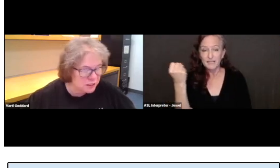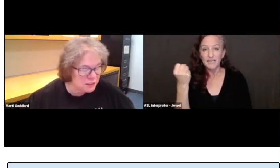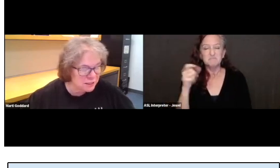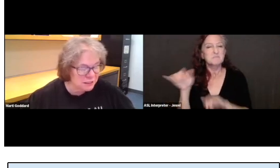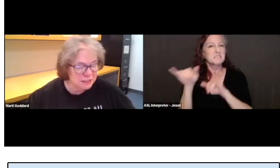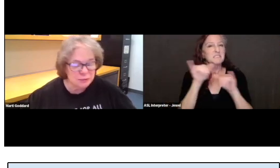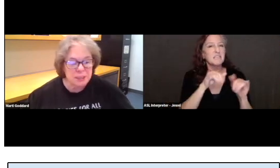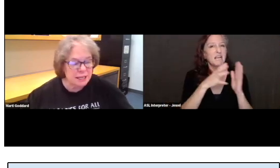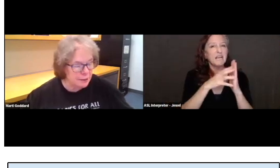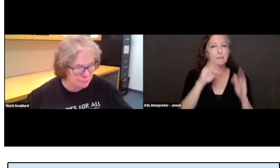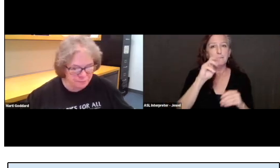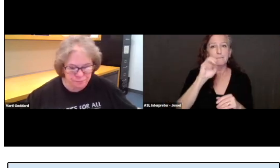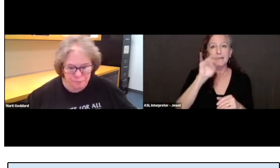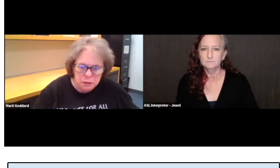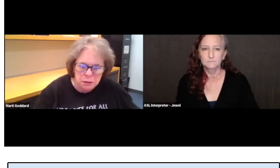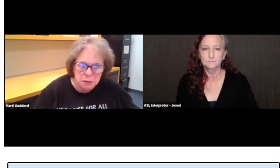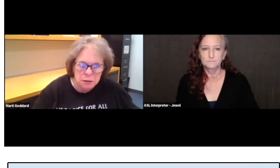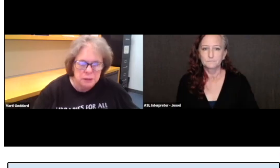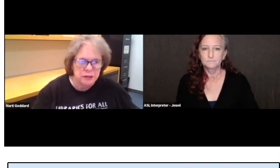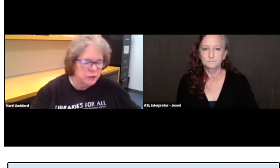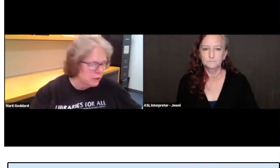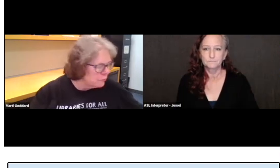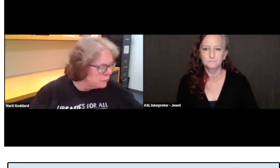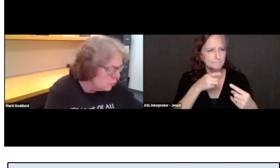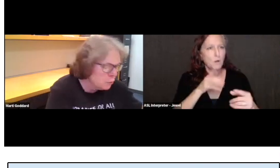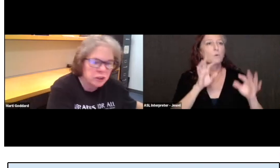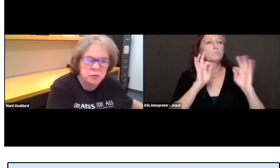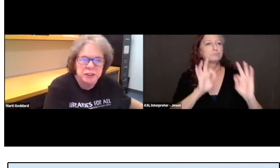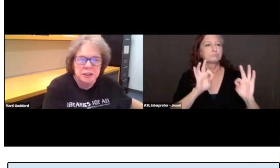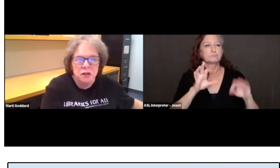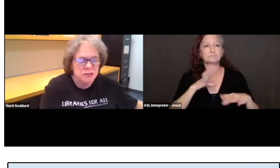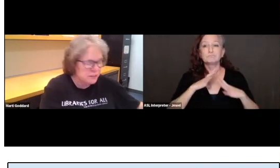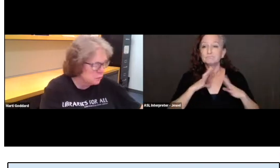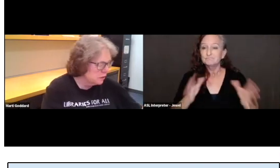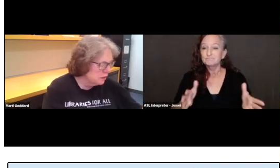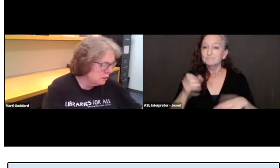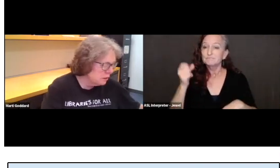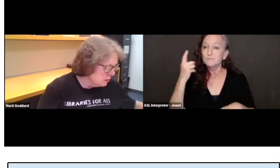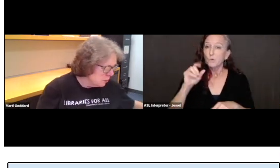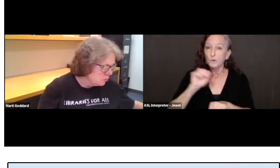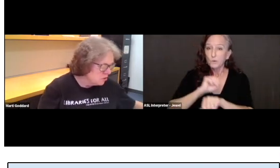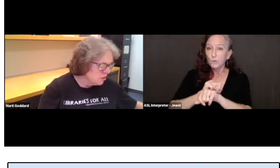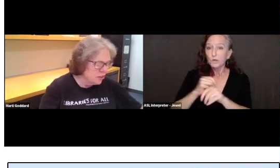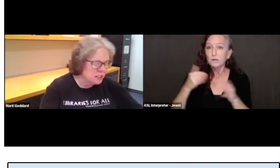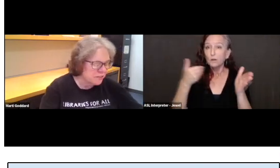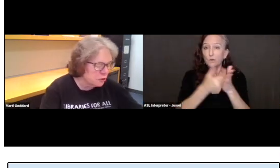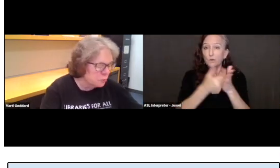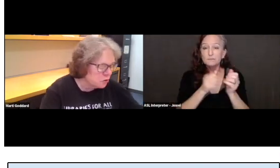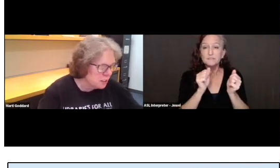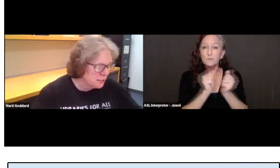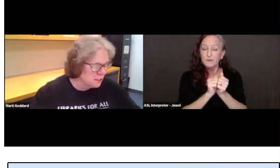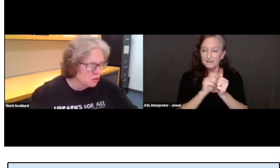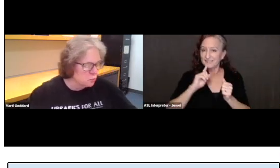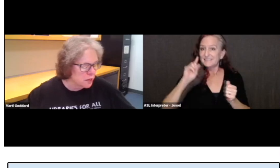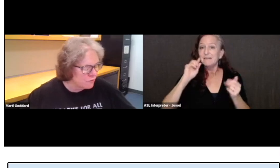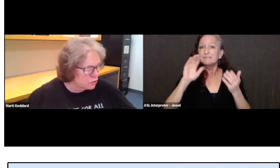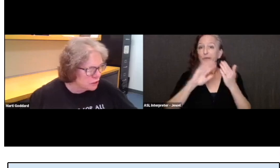until 6 p.m. We worked really closely with members of our deaf community to plan for